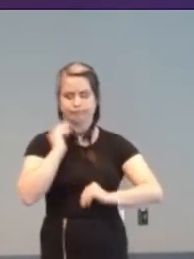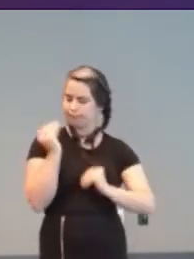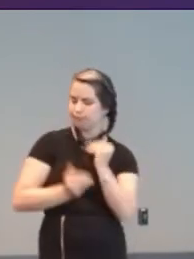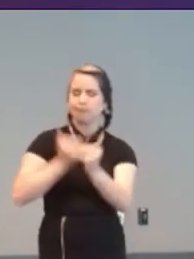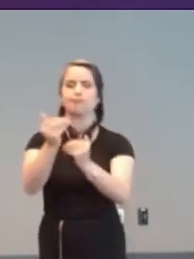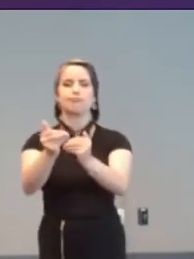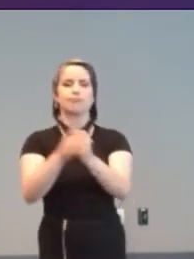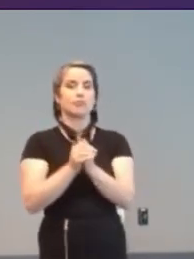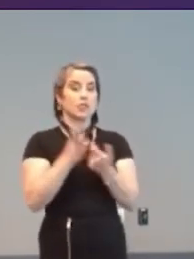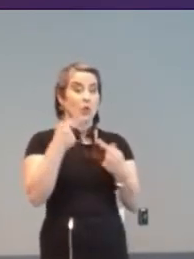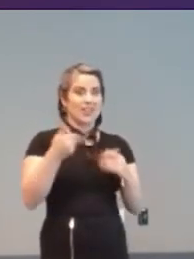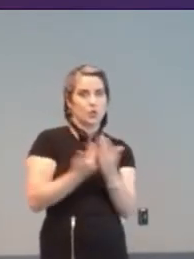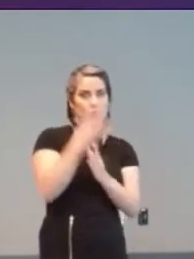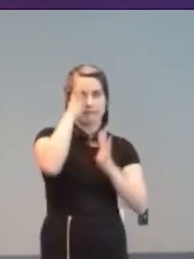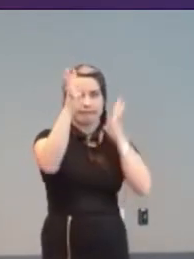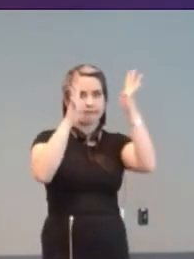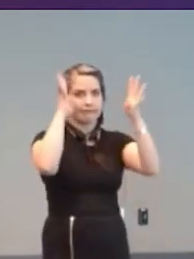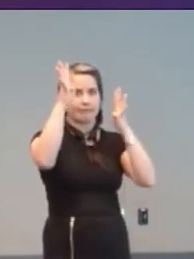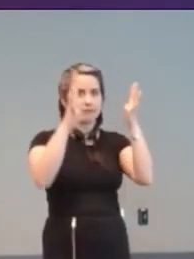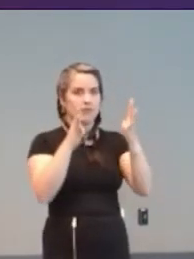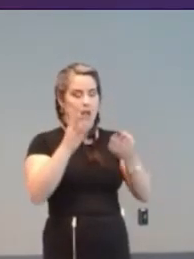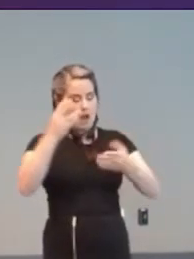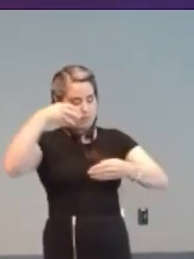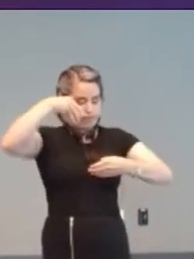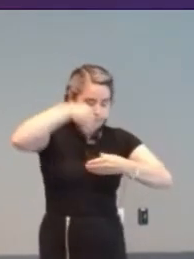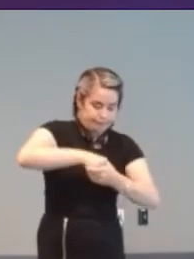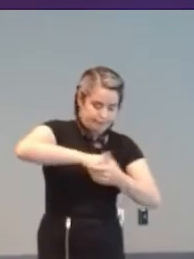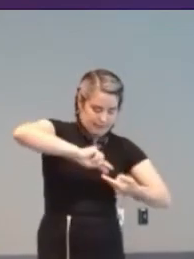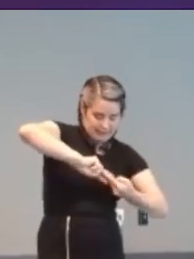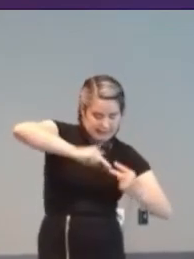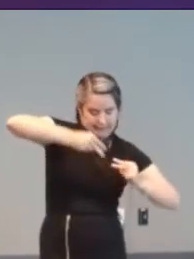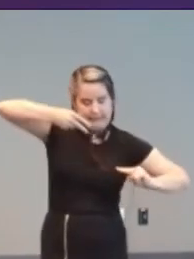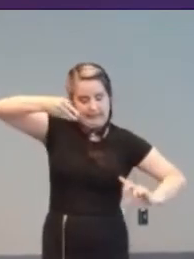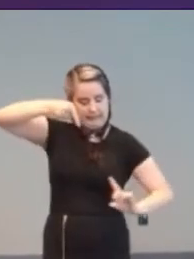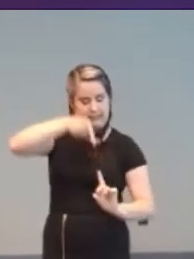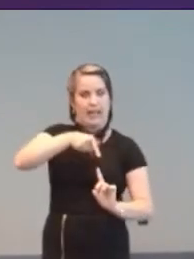These innovations are etched in the DNA of modern-day assistive technology